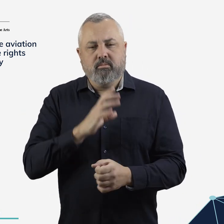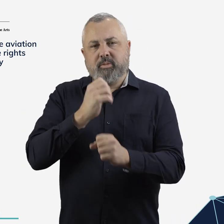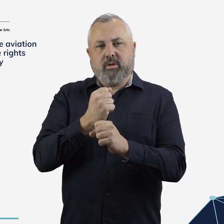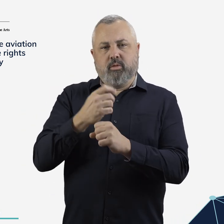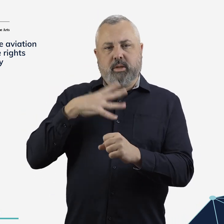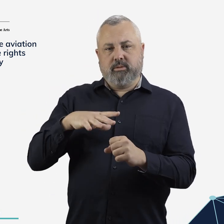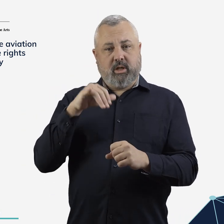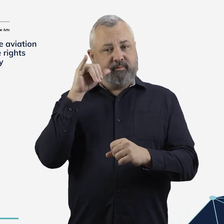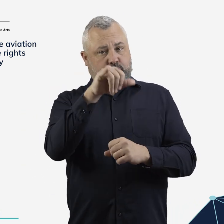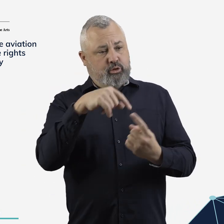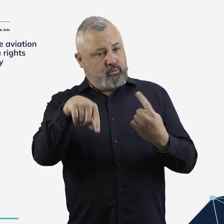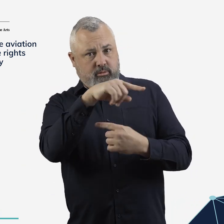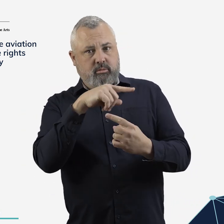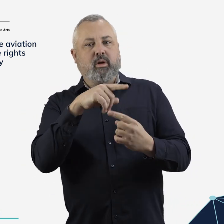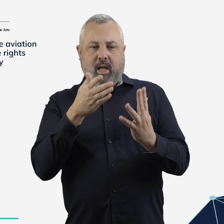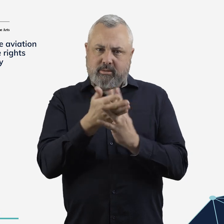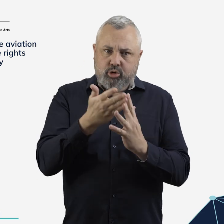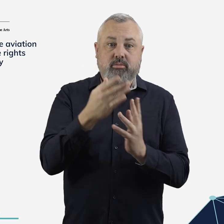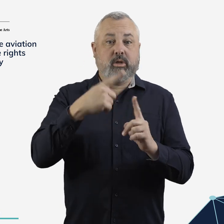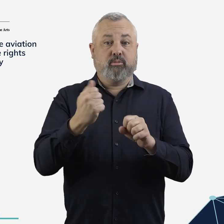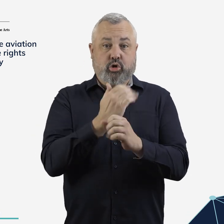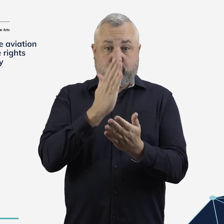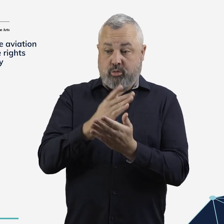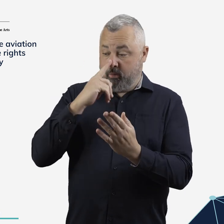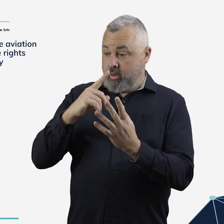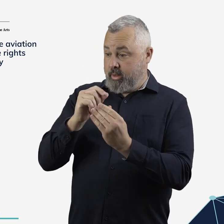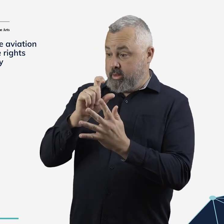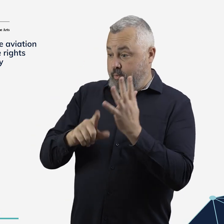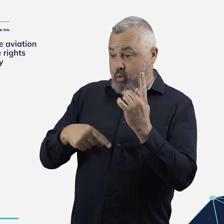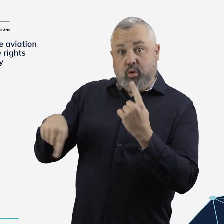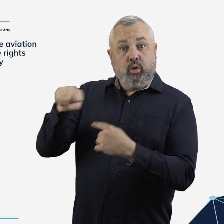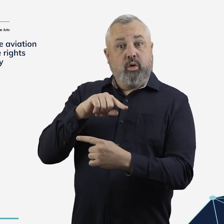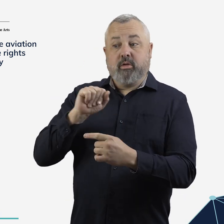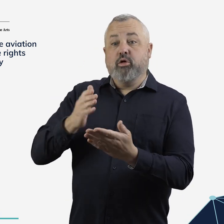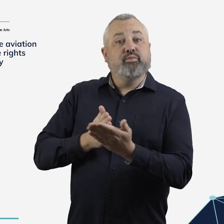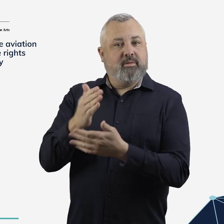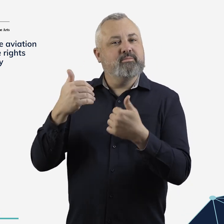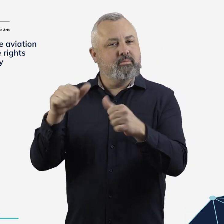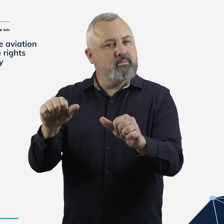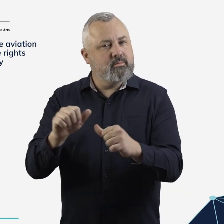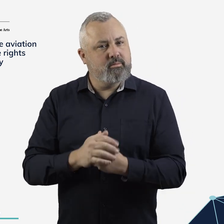We are committed to an accessible aviation sector that protects the rights of people with disability.